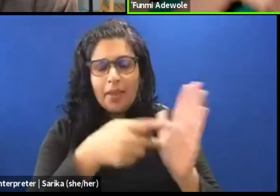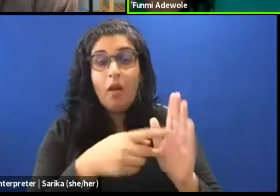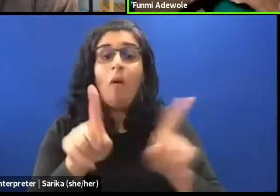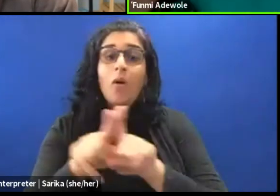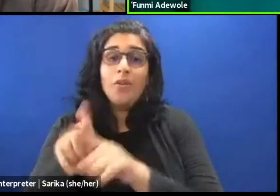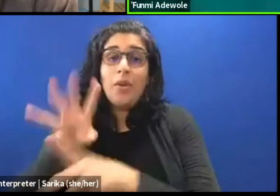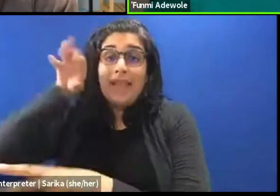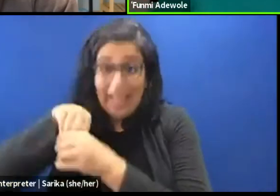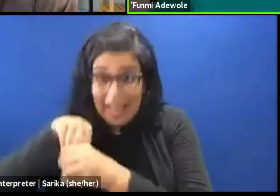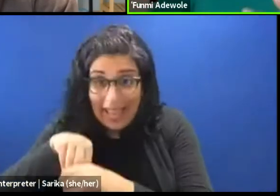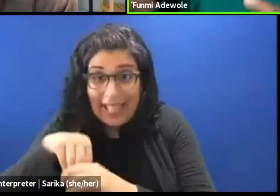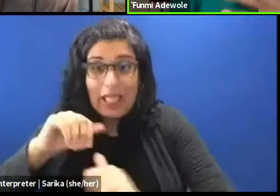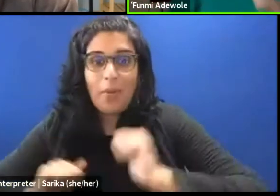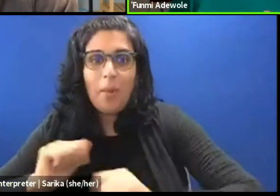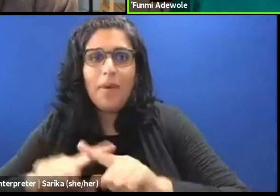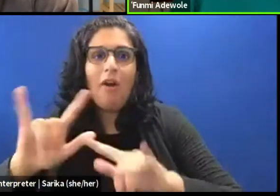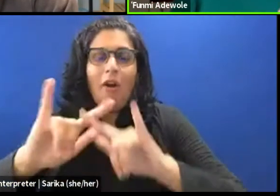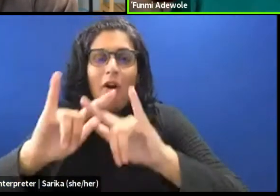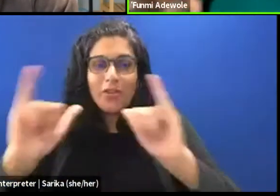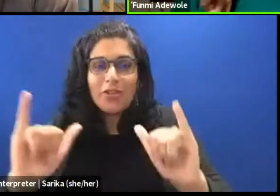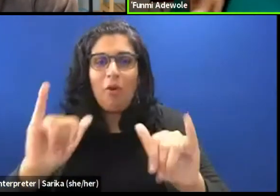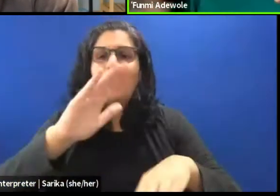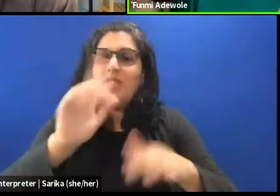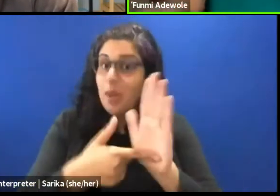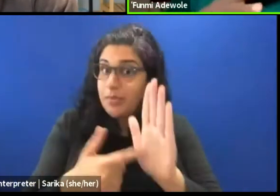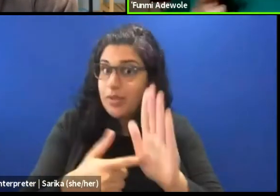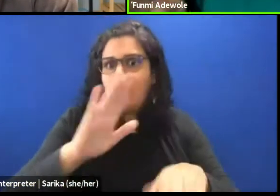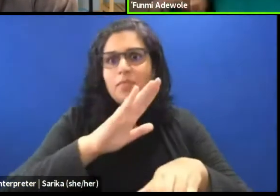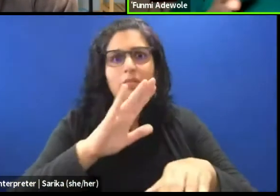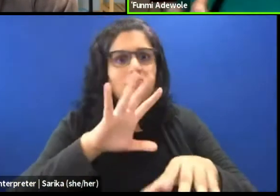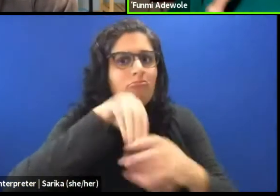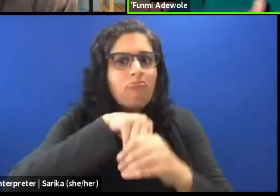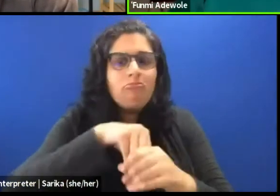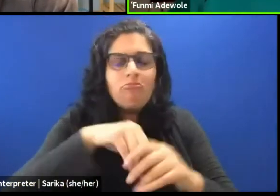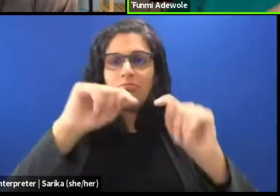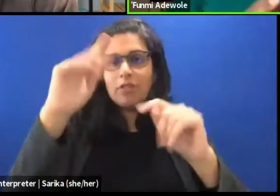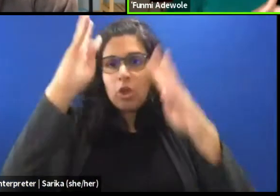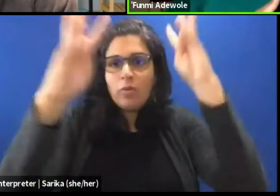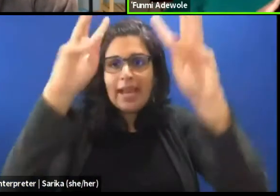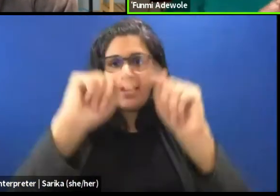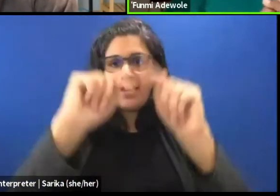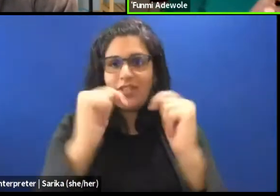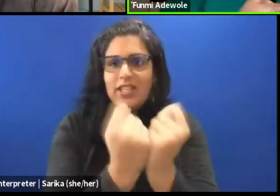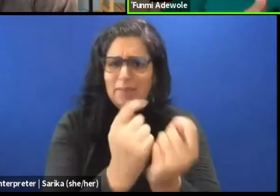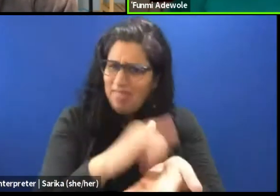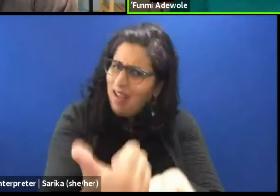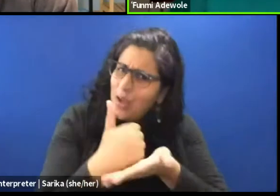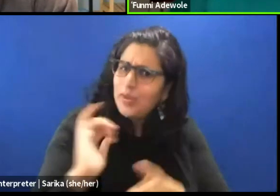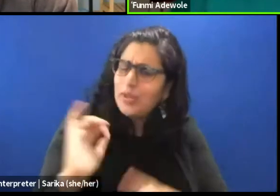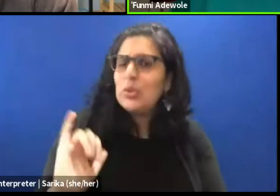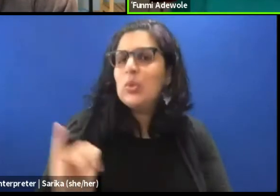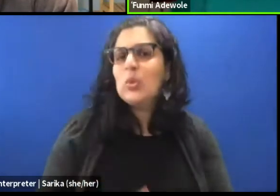but also being on the creative team sometimes. So, I would say that helped. The other thing I would say my life.